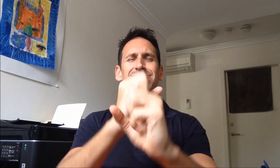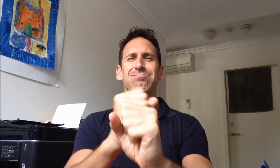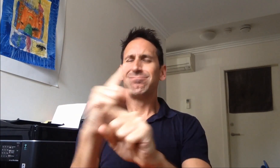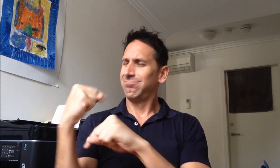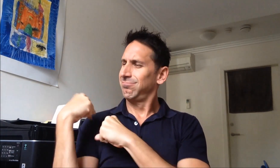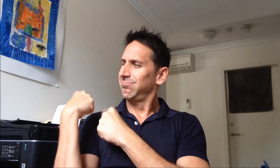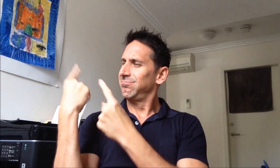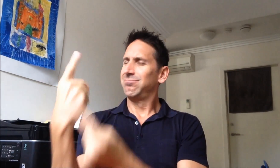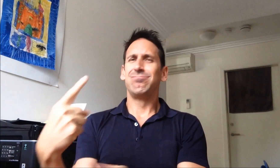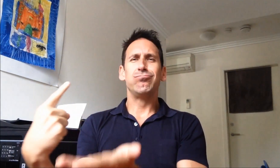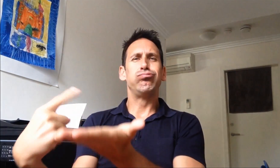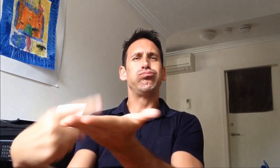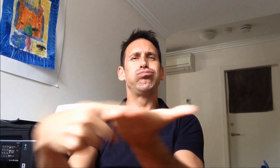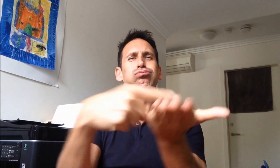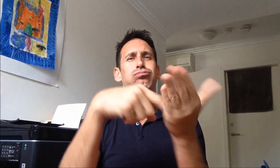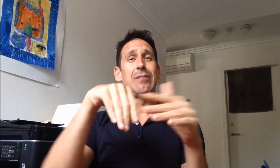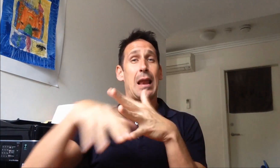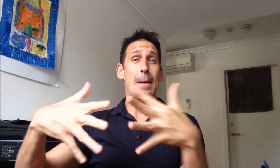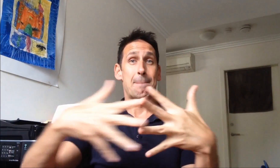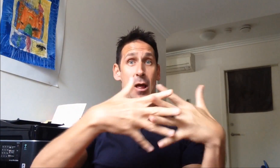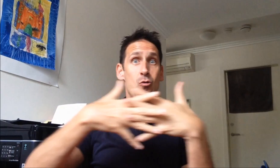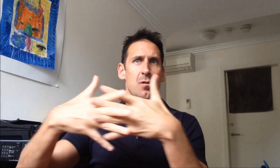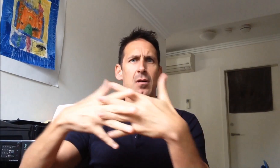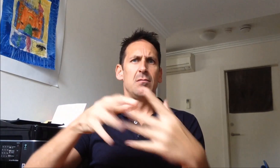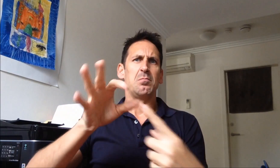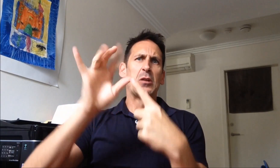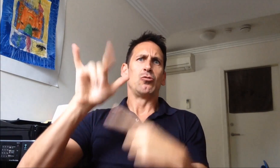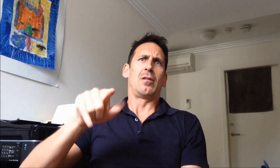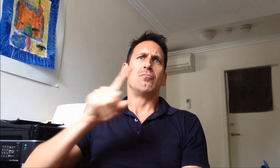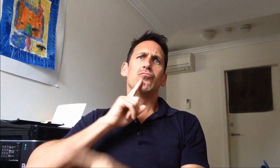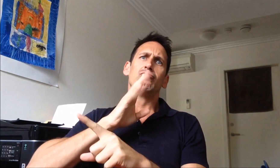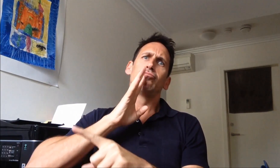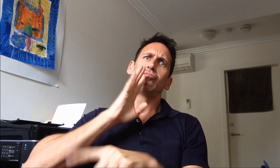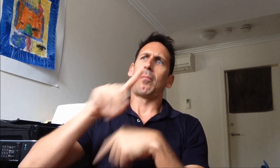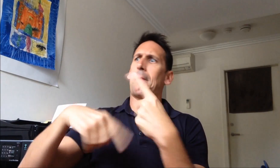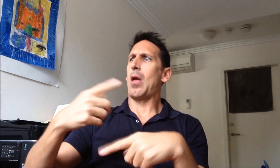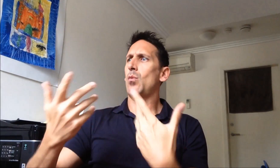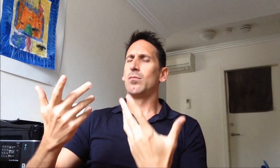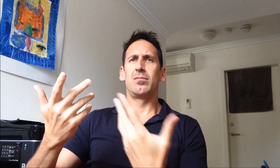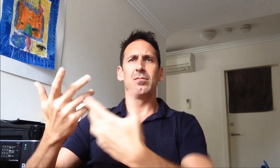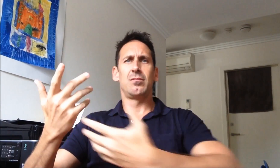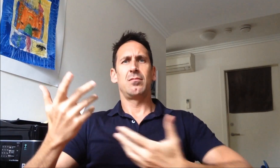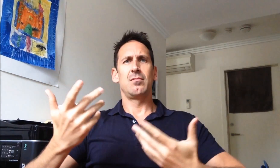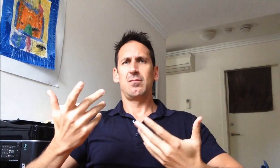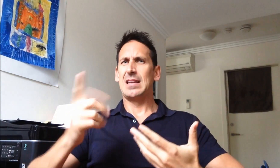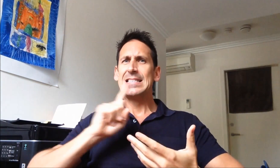Lately, I have been immersed in the discussions held in America about various topics including